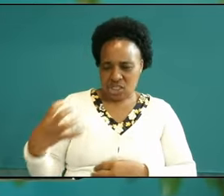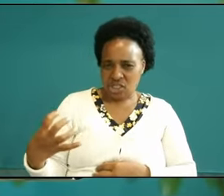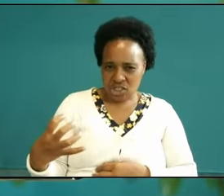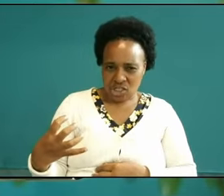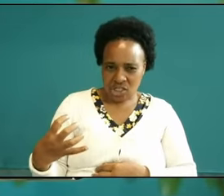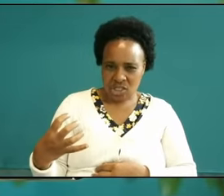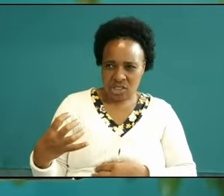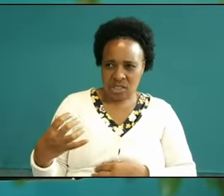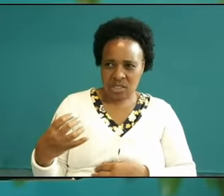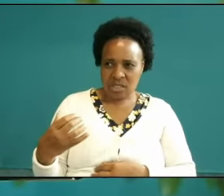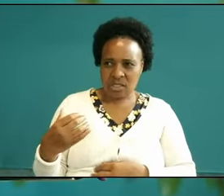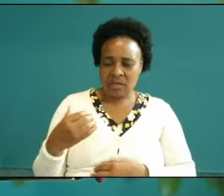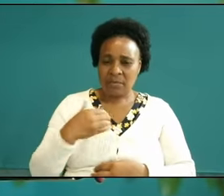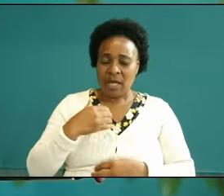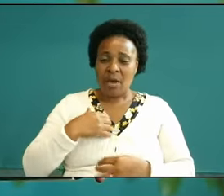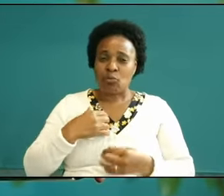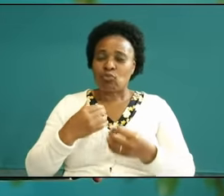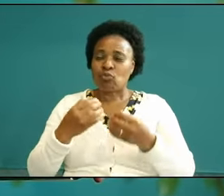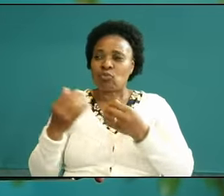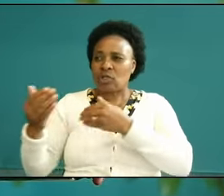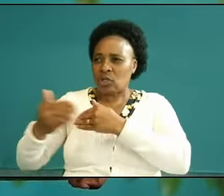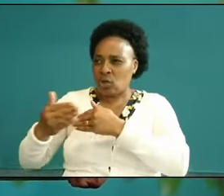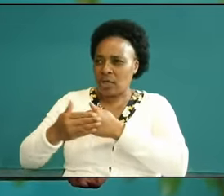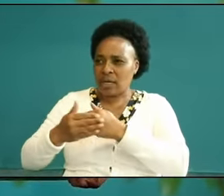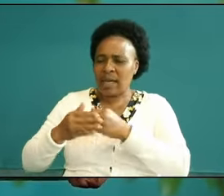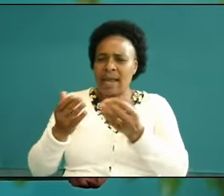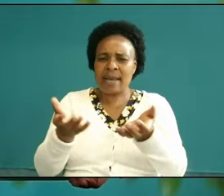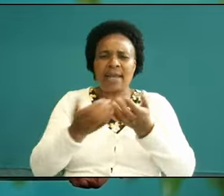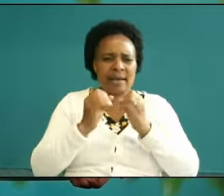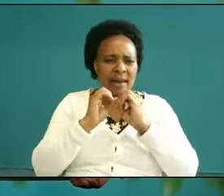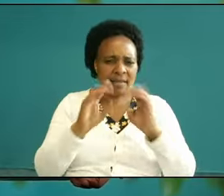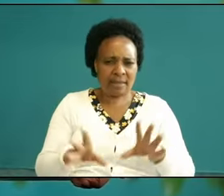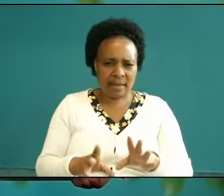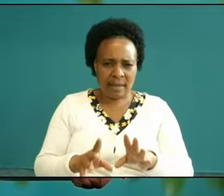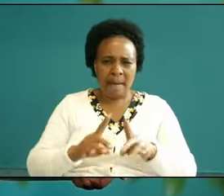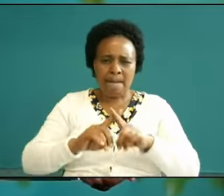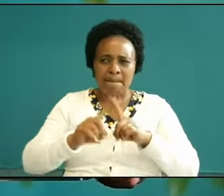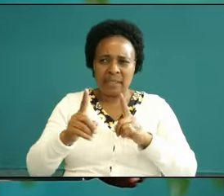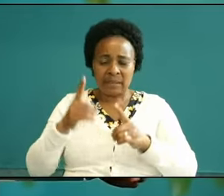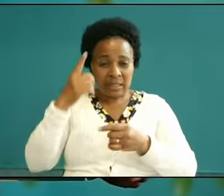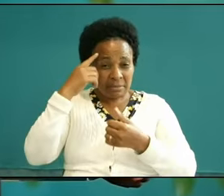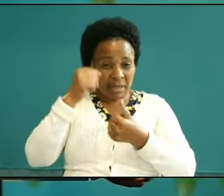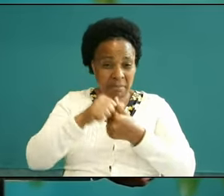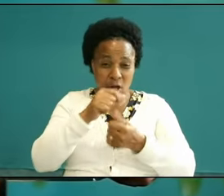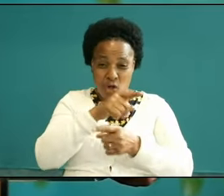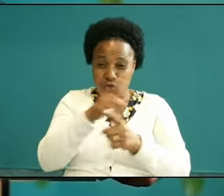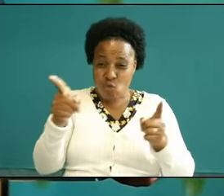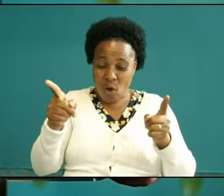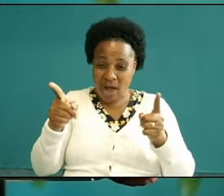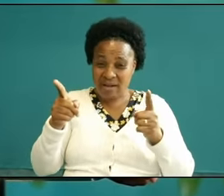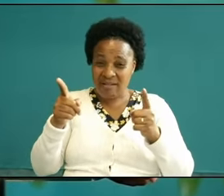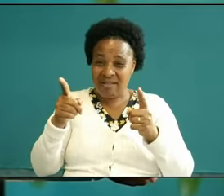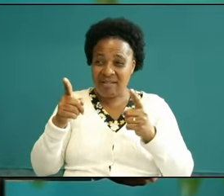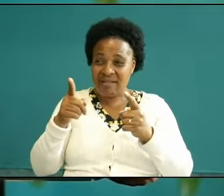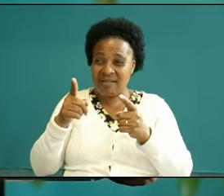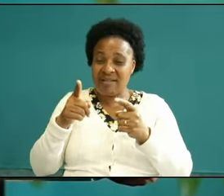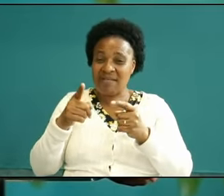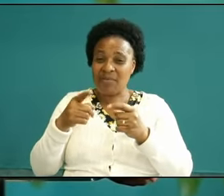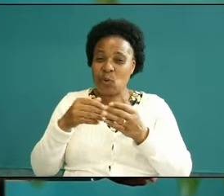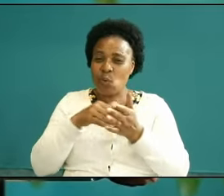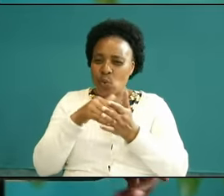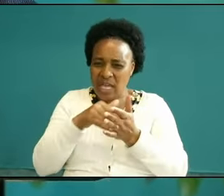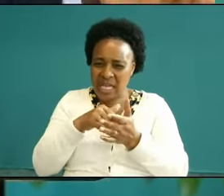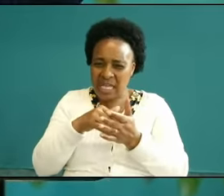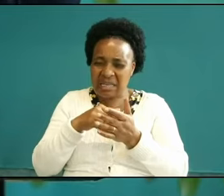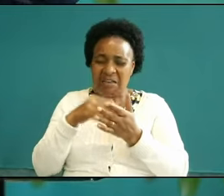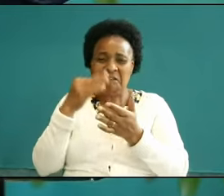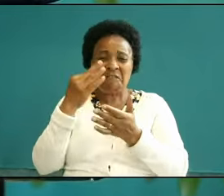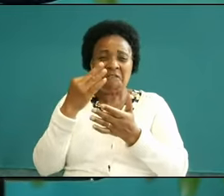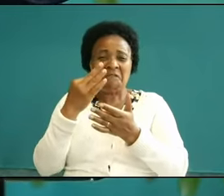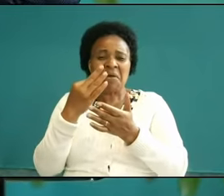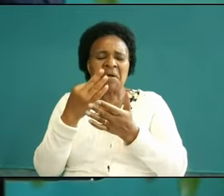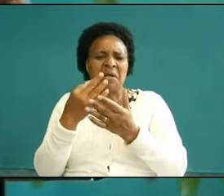I have grown well of him and need nothing but you do not realize that you are veted petful poor and